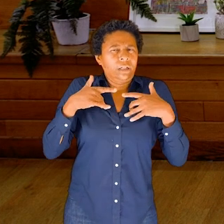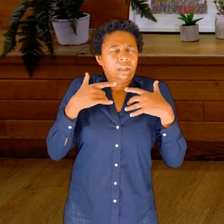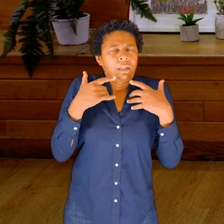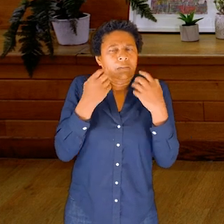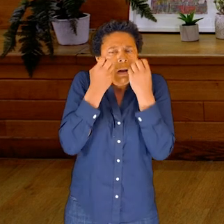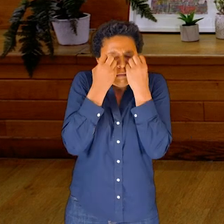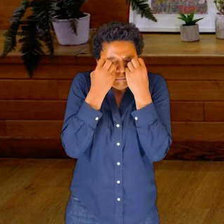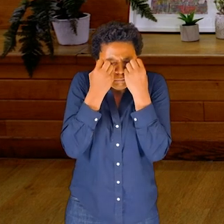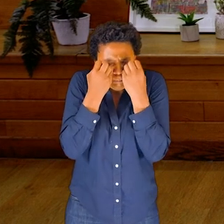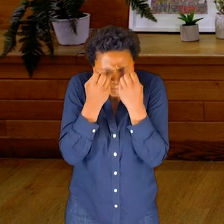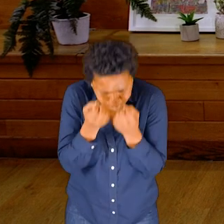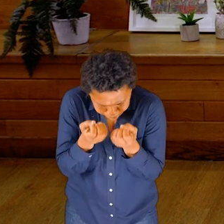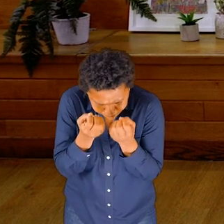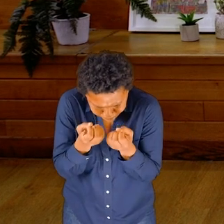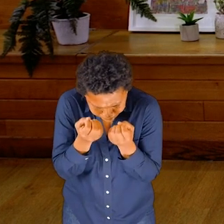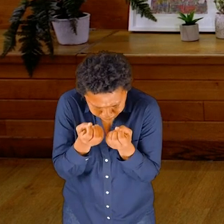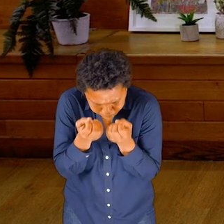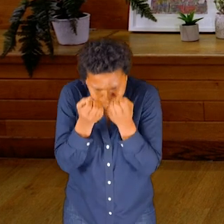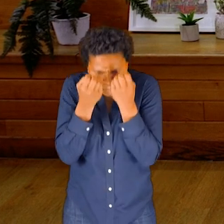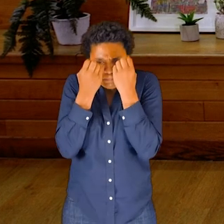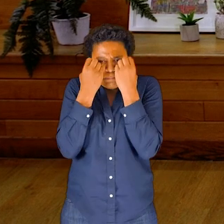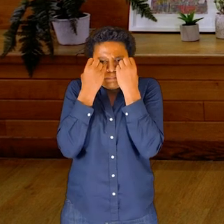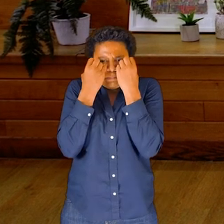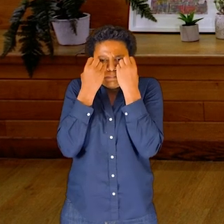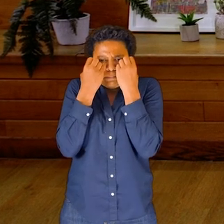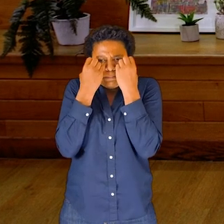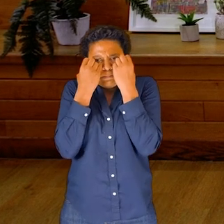Perhaps that sensation in the mouth of holding water will also influence